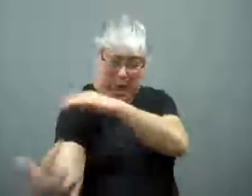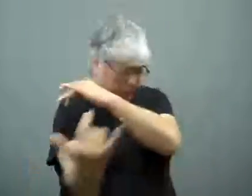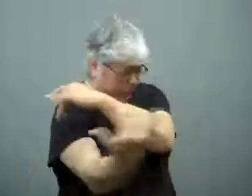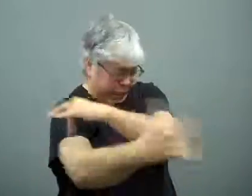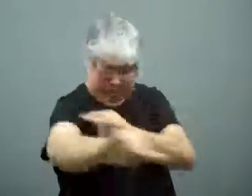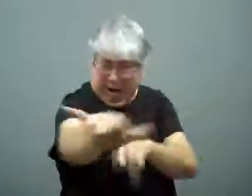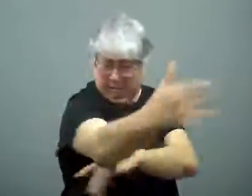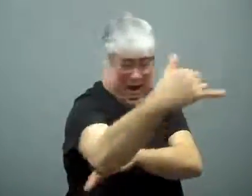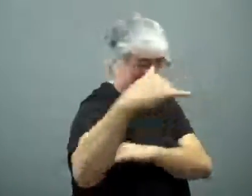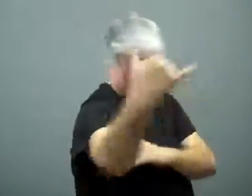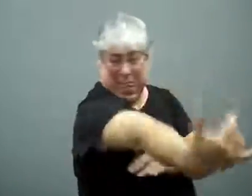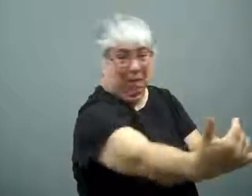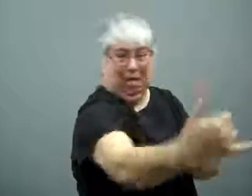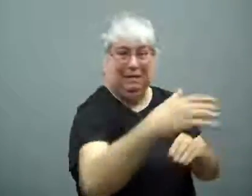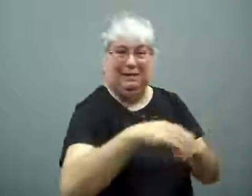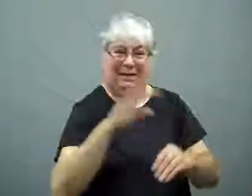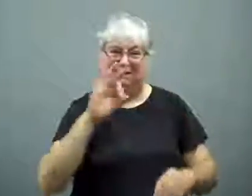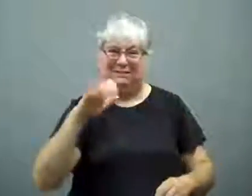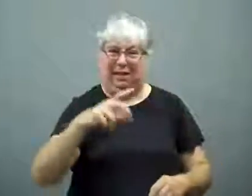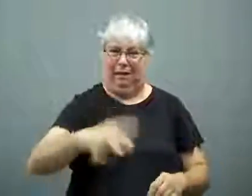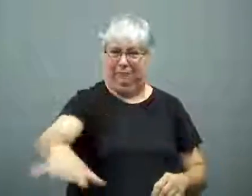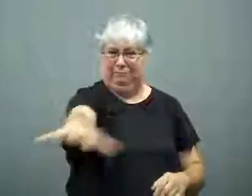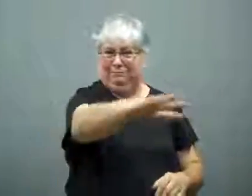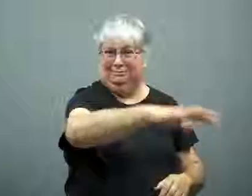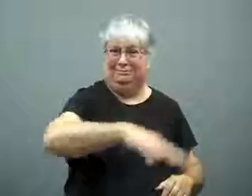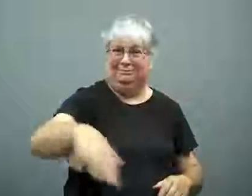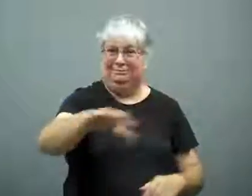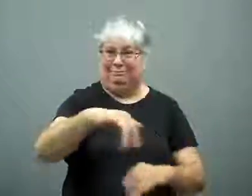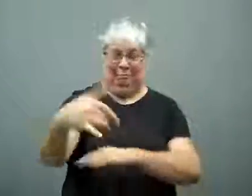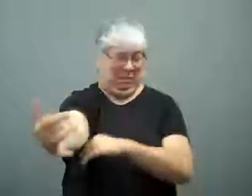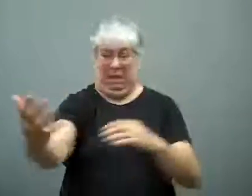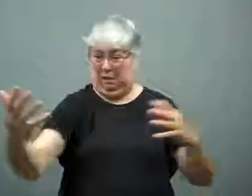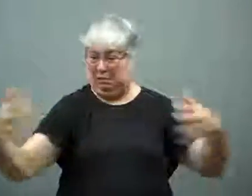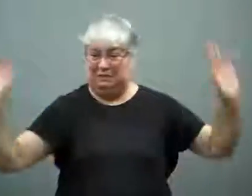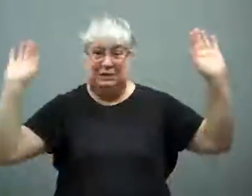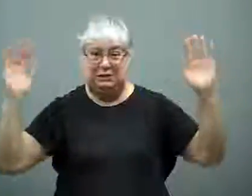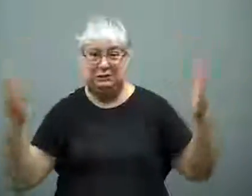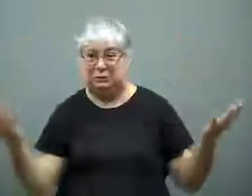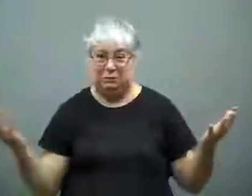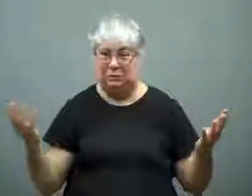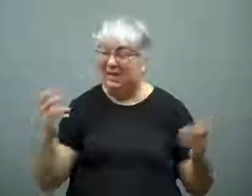and skidded around until it landed in a field.